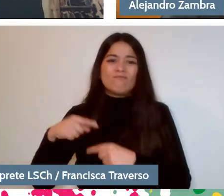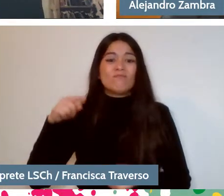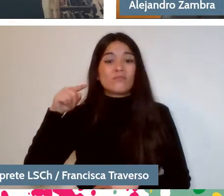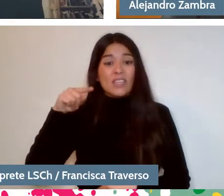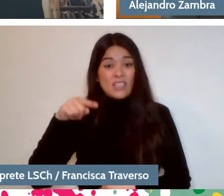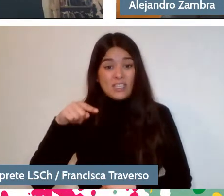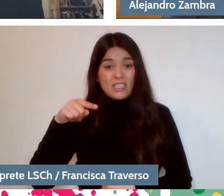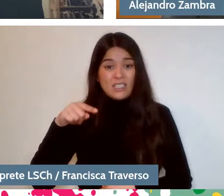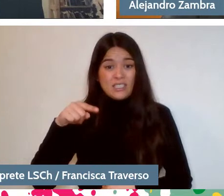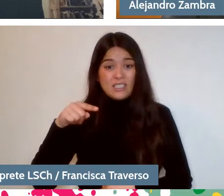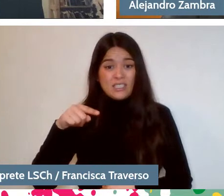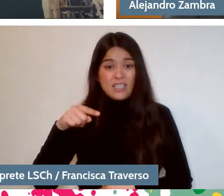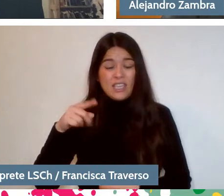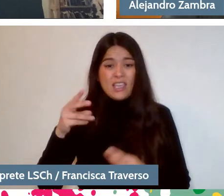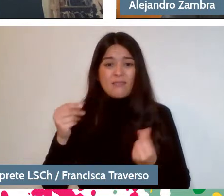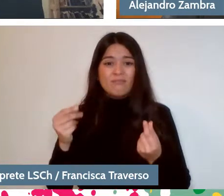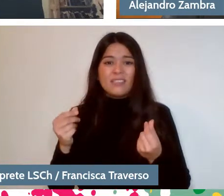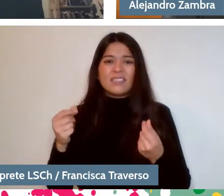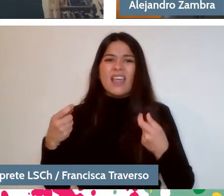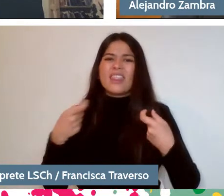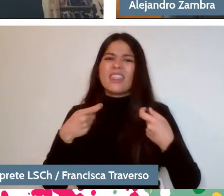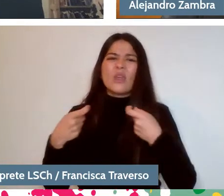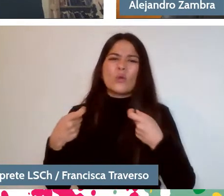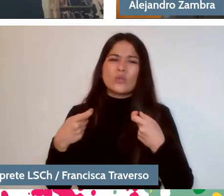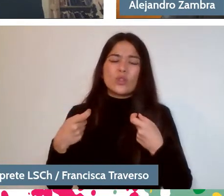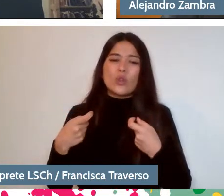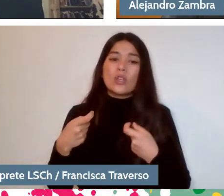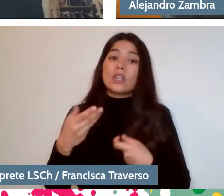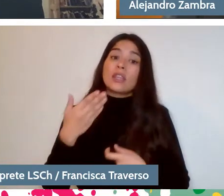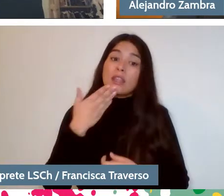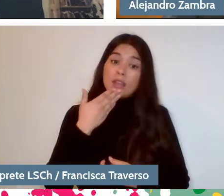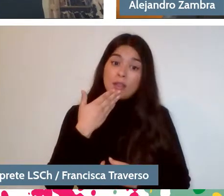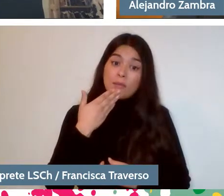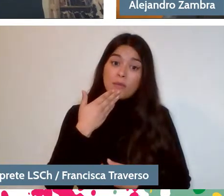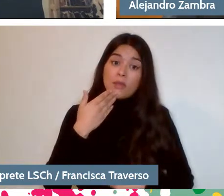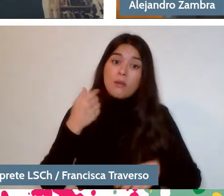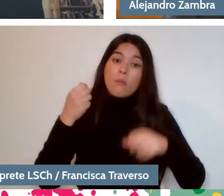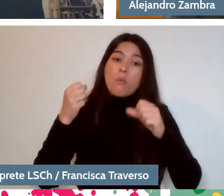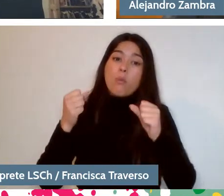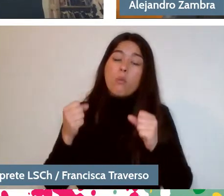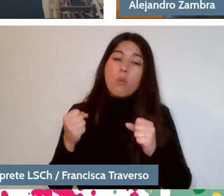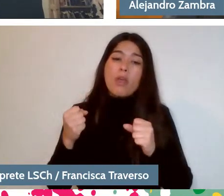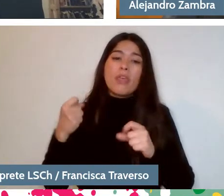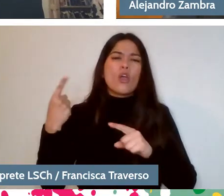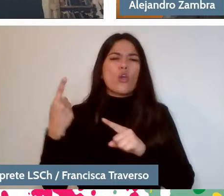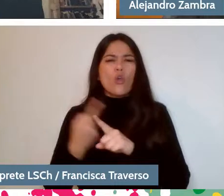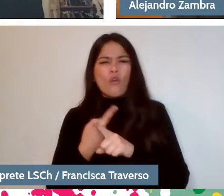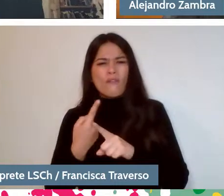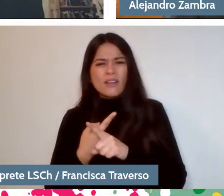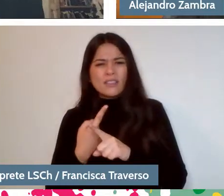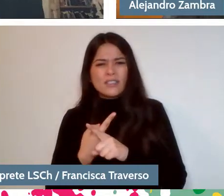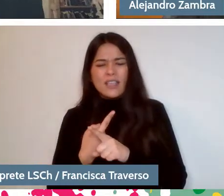this discussion has a lot of history. And then, of course, one could also talk and discuss what place these